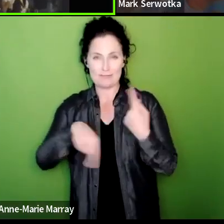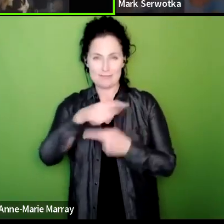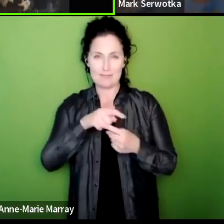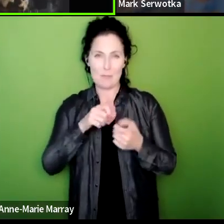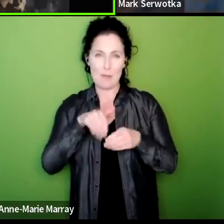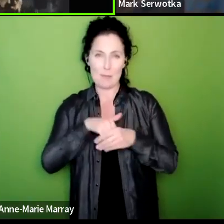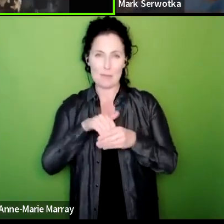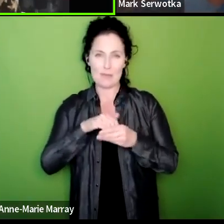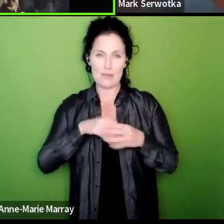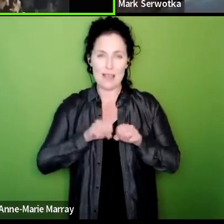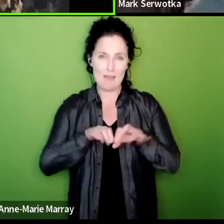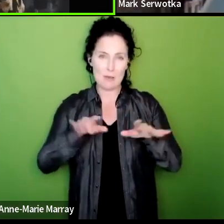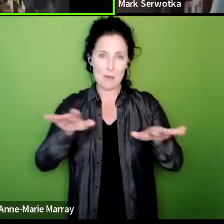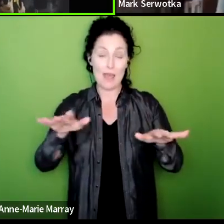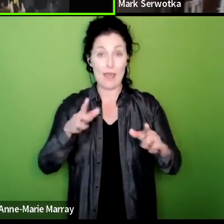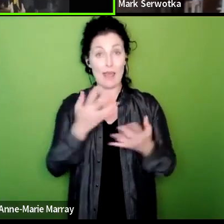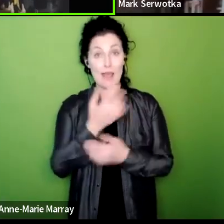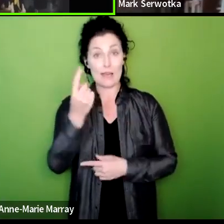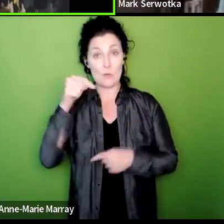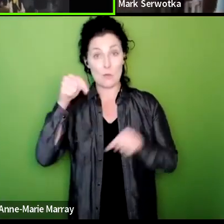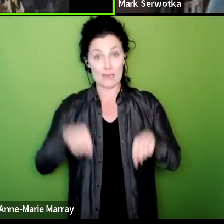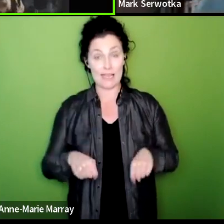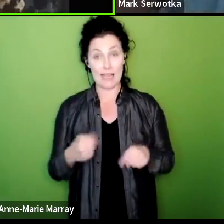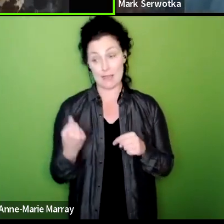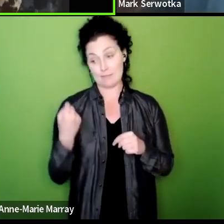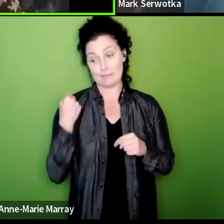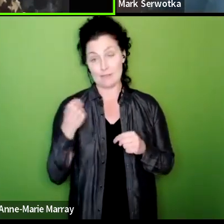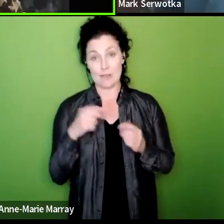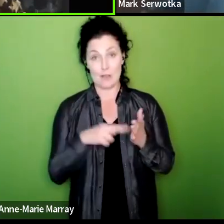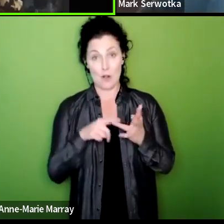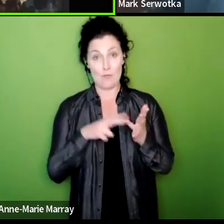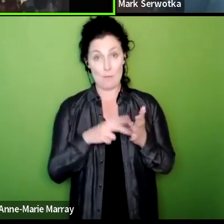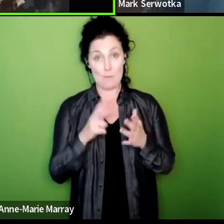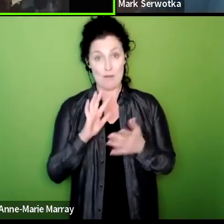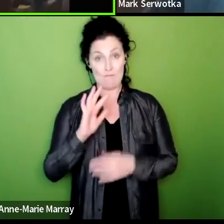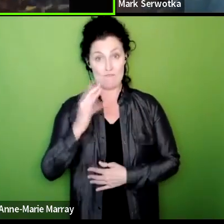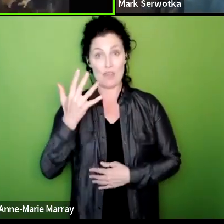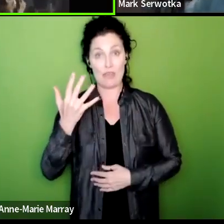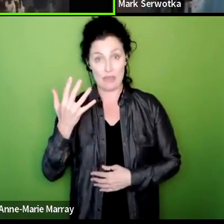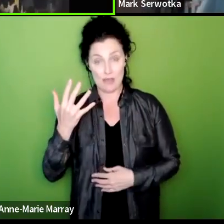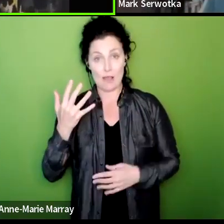and if anybody was in London on November the 5th you'll know that that there is a mass movement